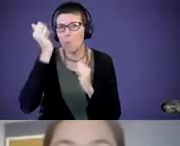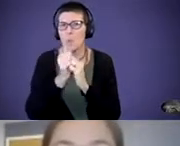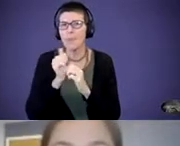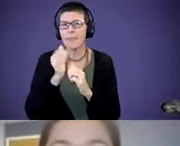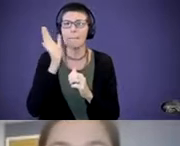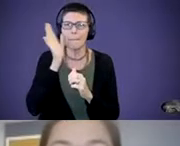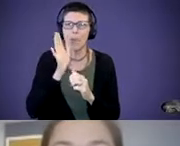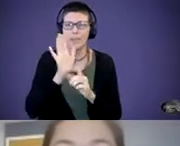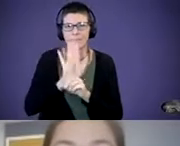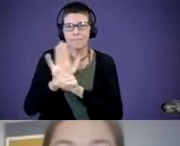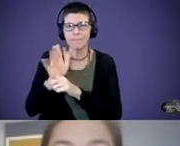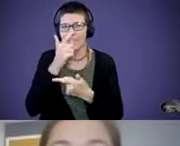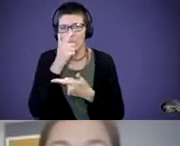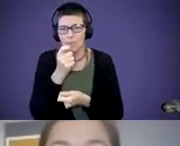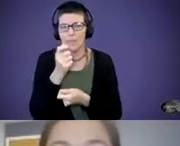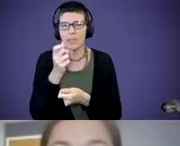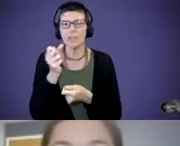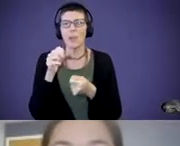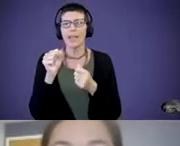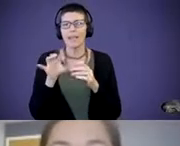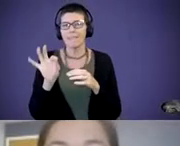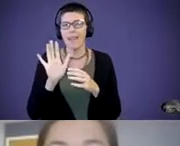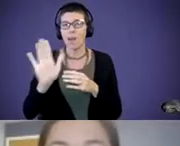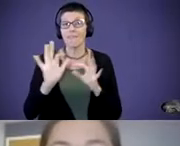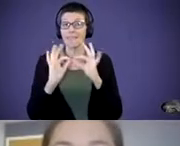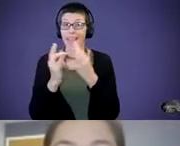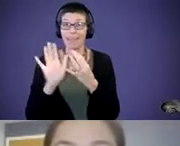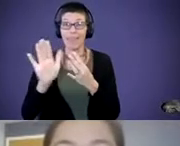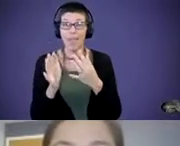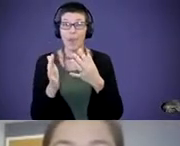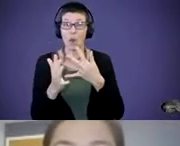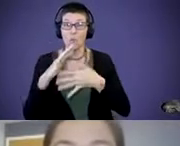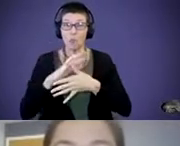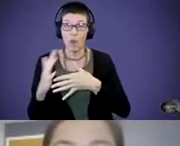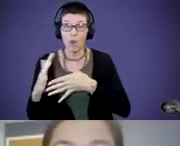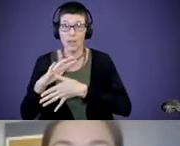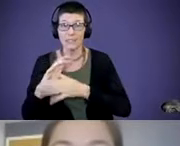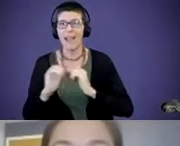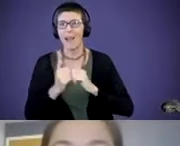Maybe so that I can find out the family priorities and how to use that to,